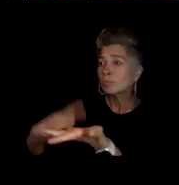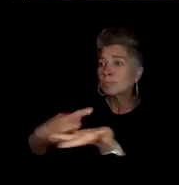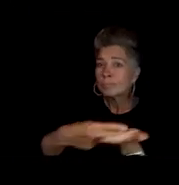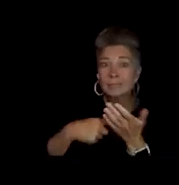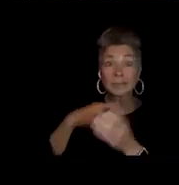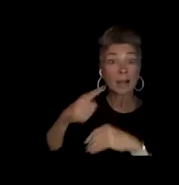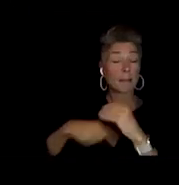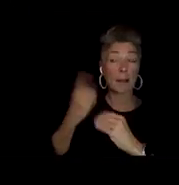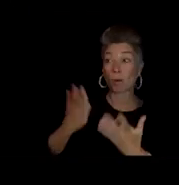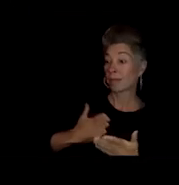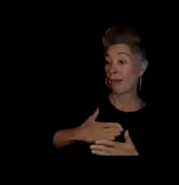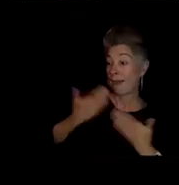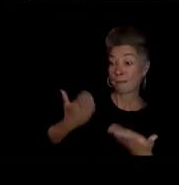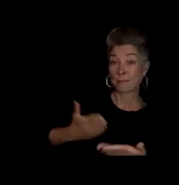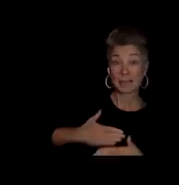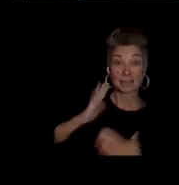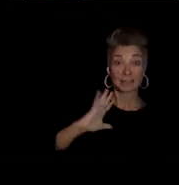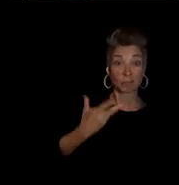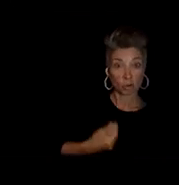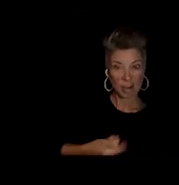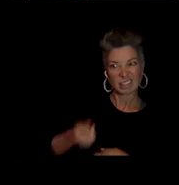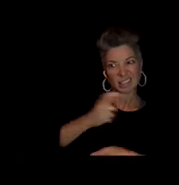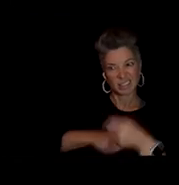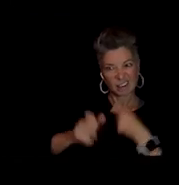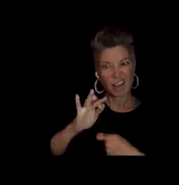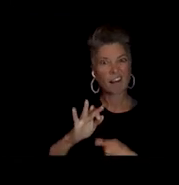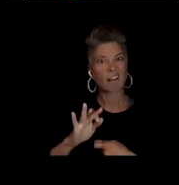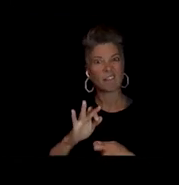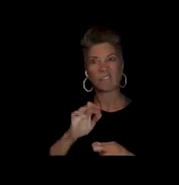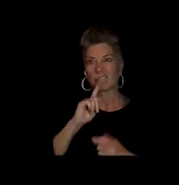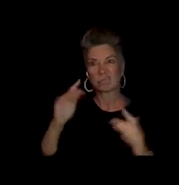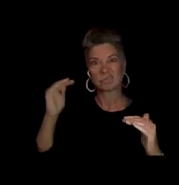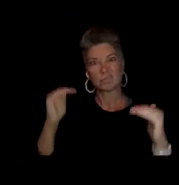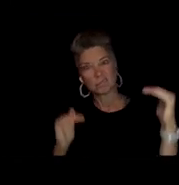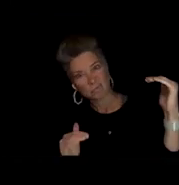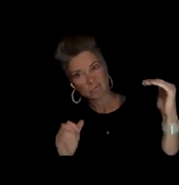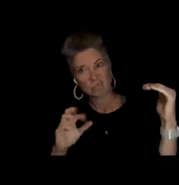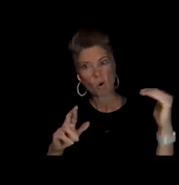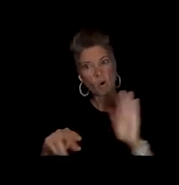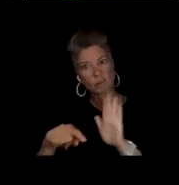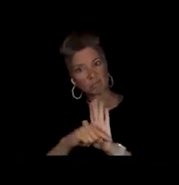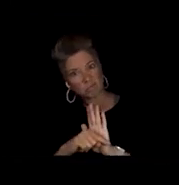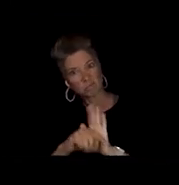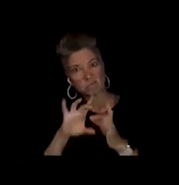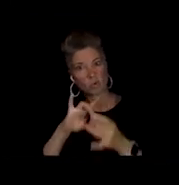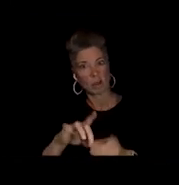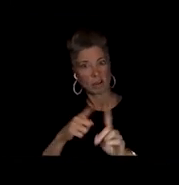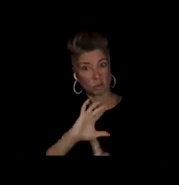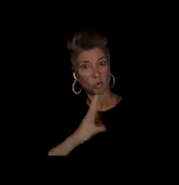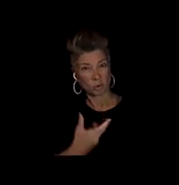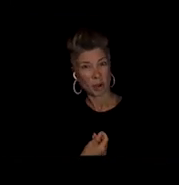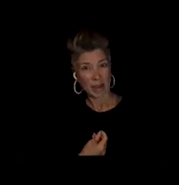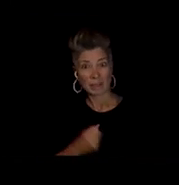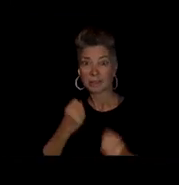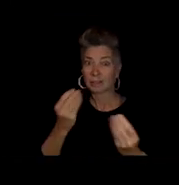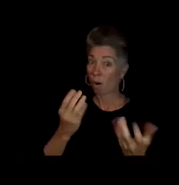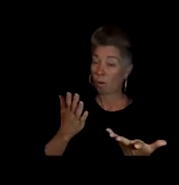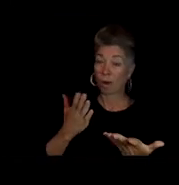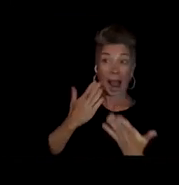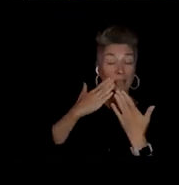rather than the disparities of being Trans. So I thank you and I'm internally grateful